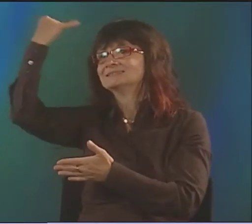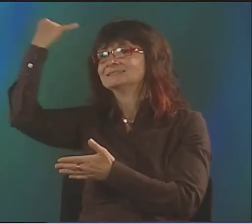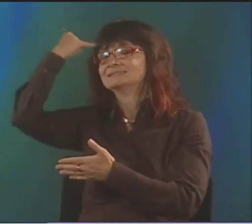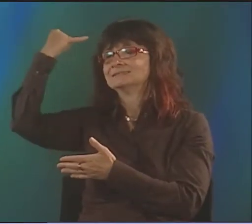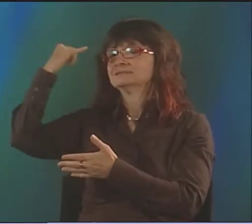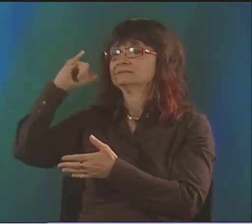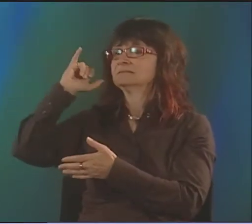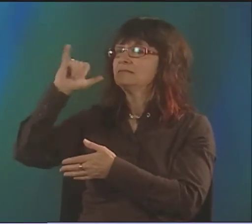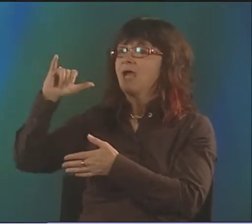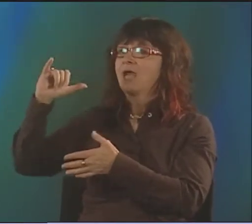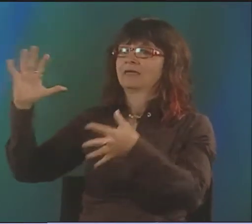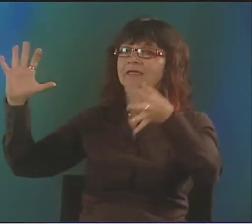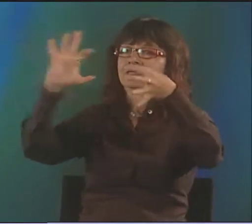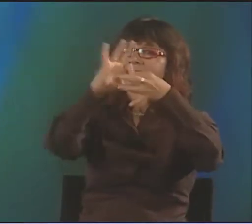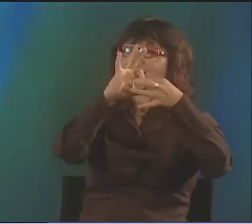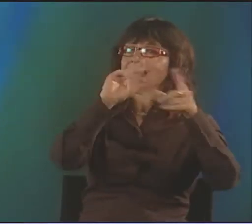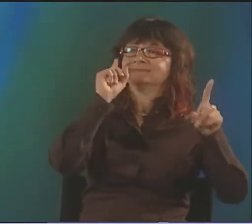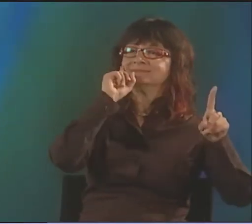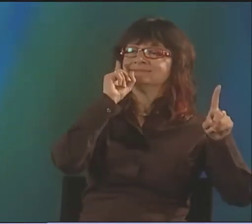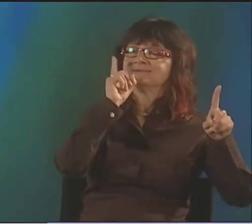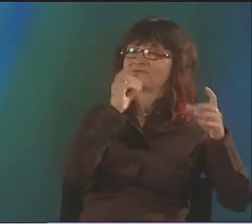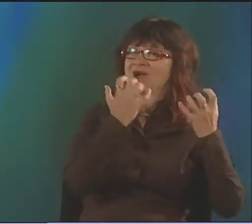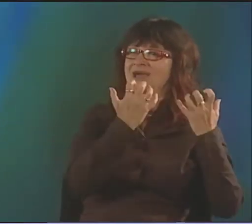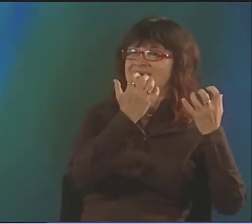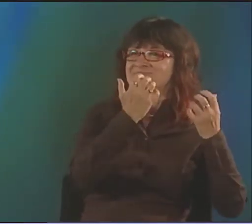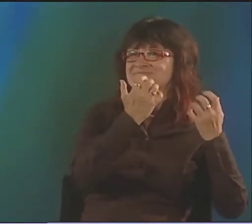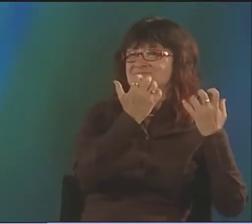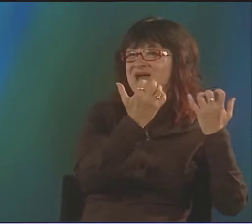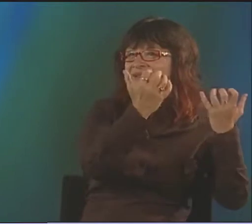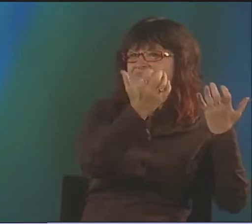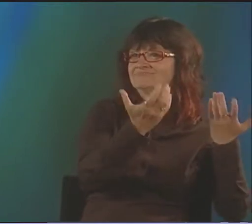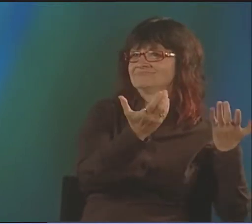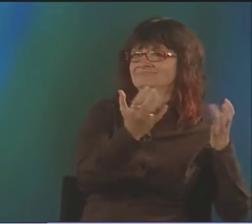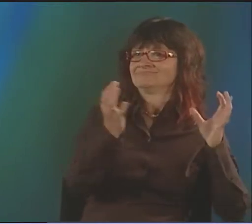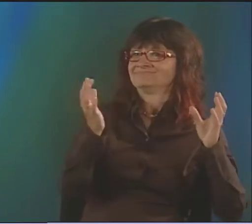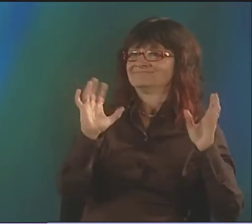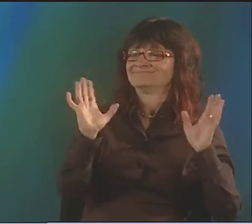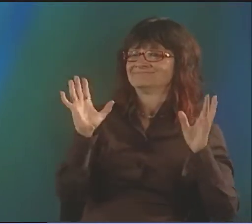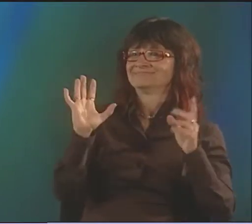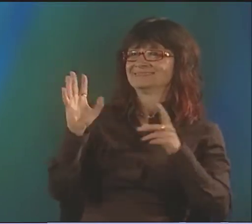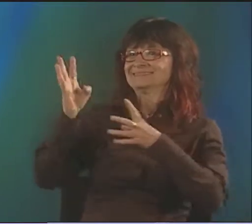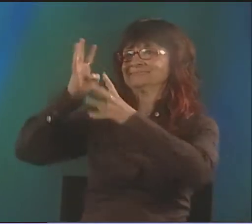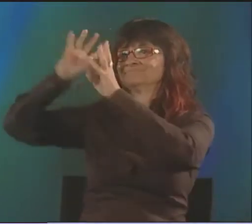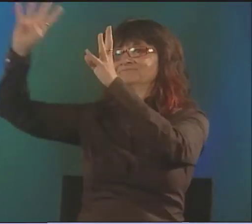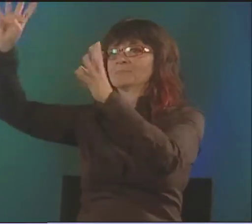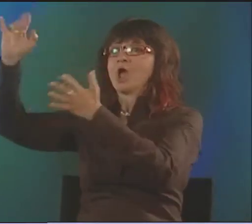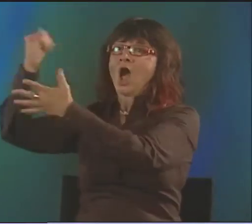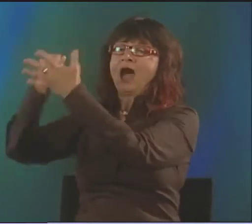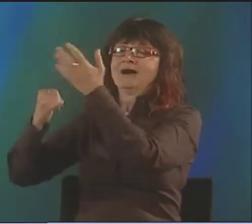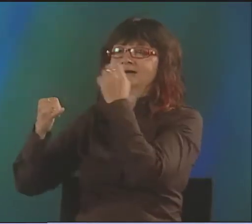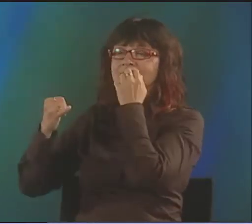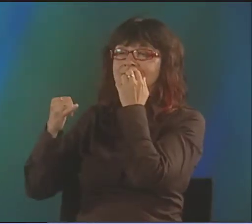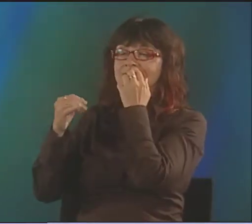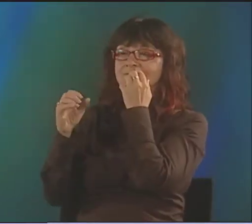KENNY'S A VERY CREATIVE PERSON. HE IS ALWAYS COMING UP WITH NEW IDEAS, BUT THEY DIDN'T NECESSARILY CONNECT